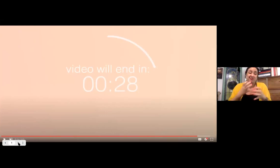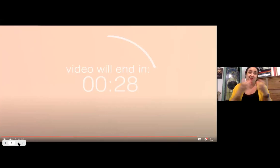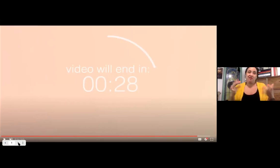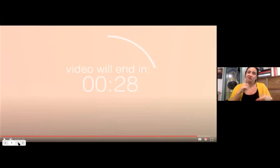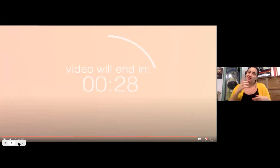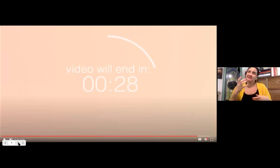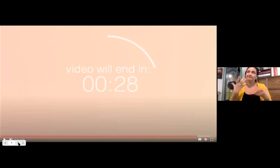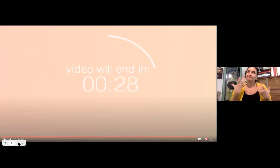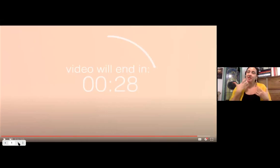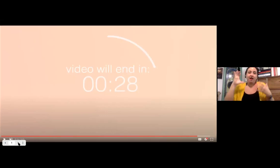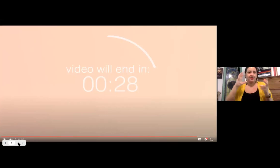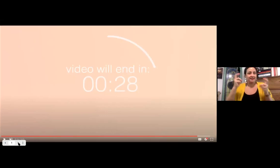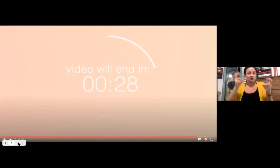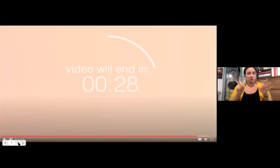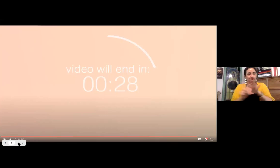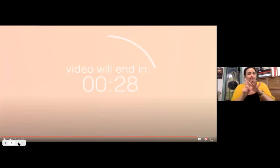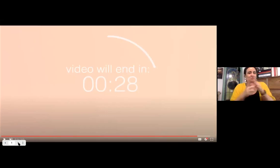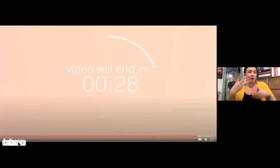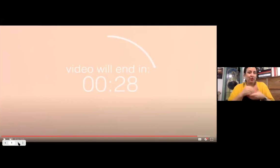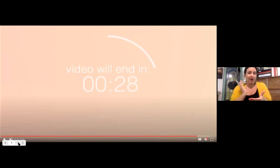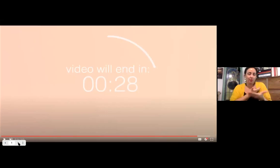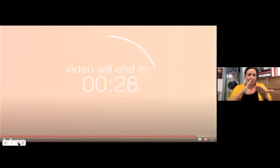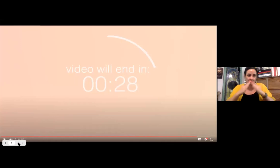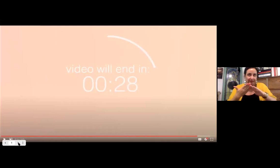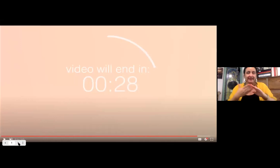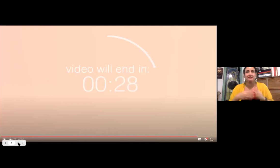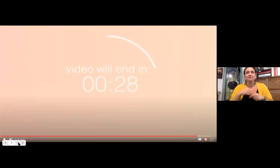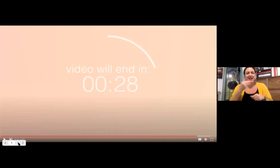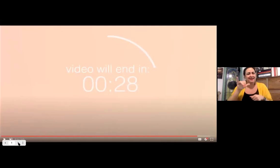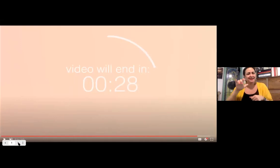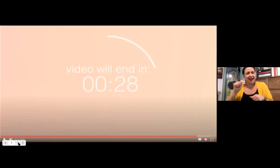And I know that this month. I really this year, there's been a lot of things that have